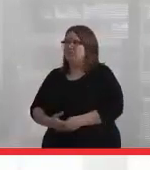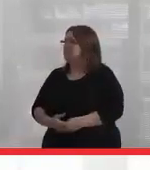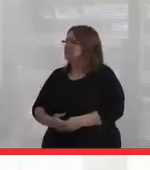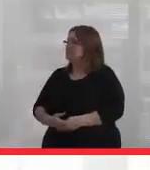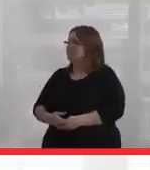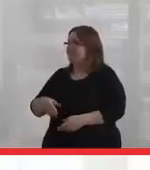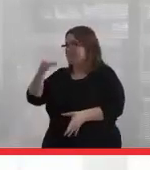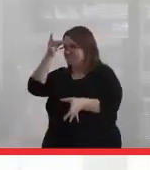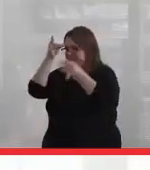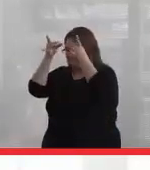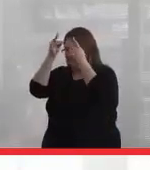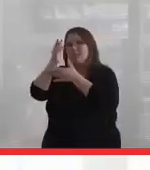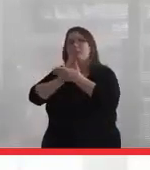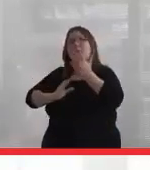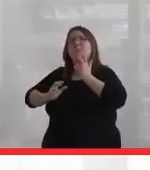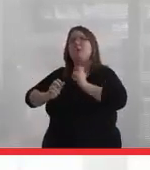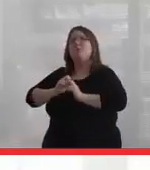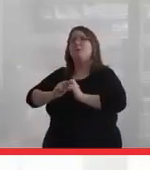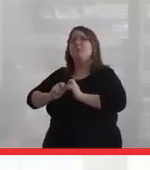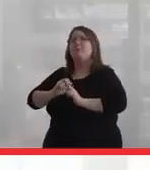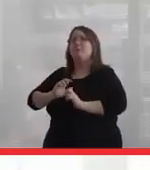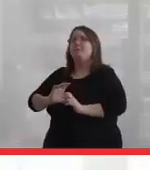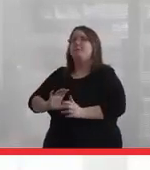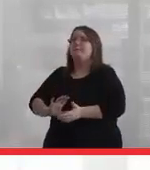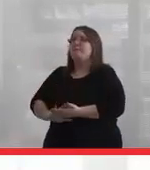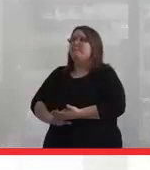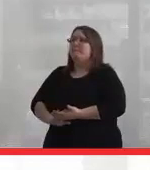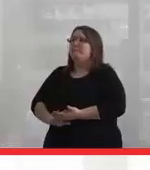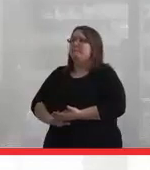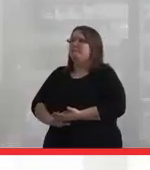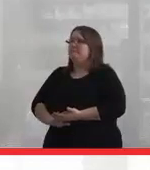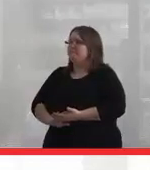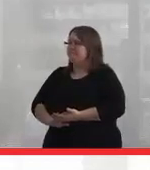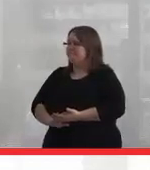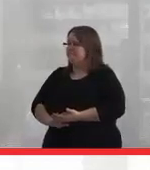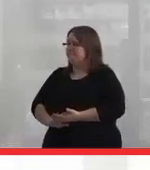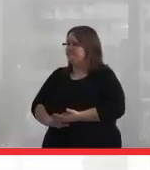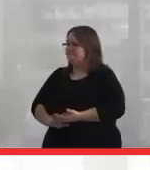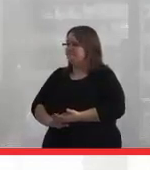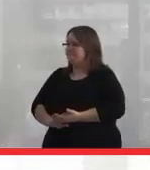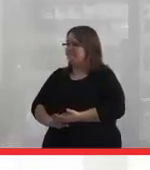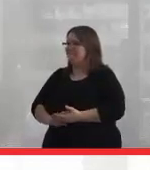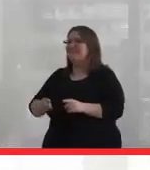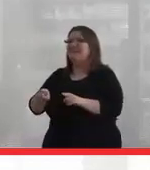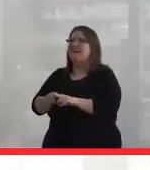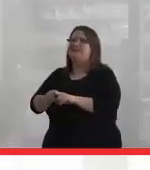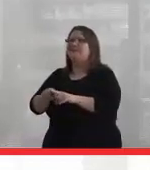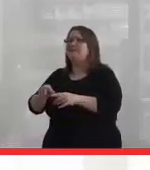And part of the problem is you can't-- what is it? It's like singing to the choir.